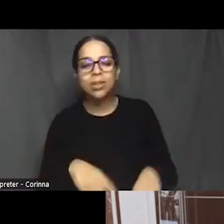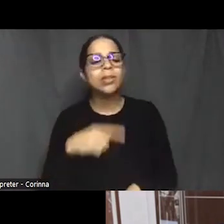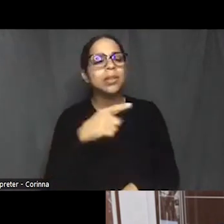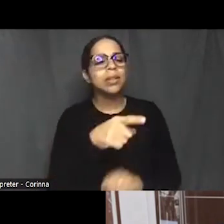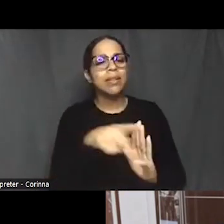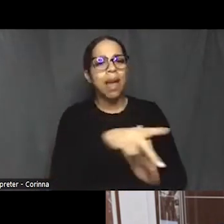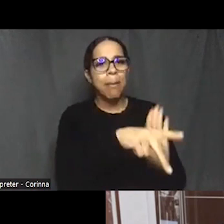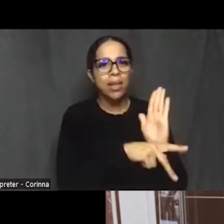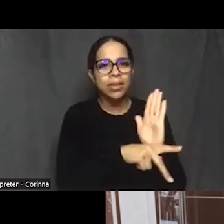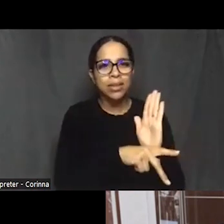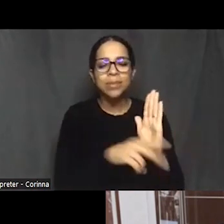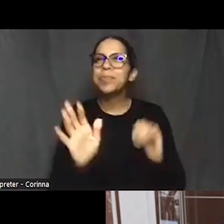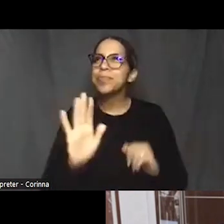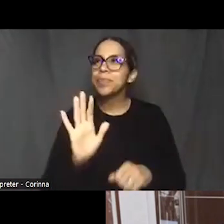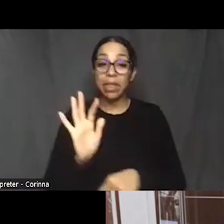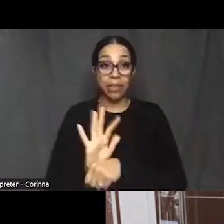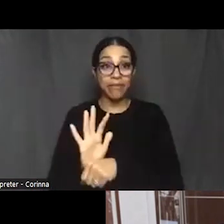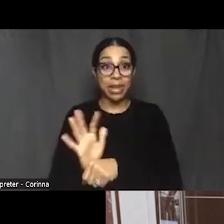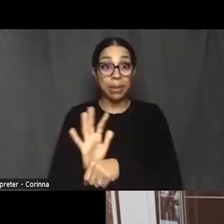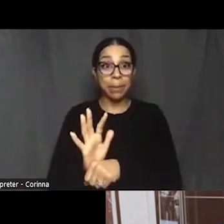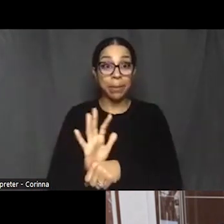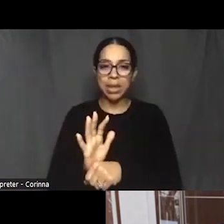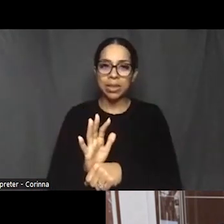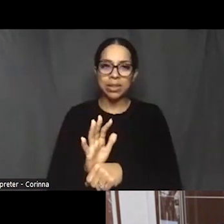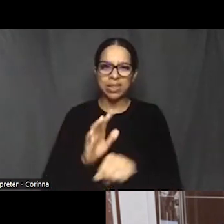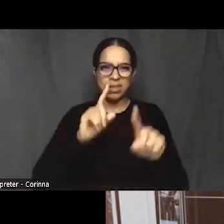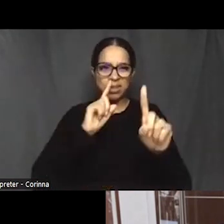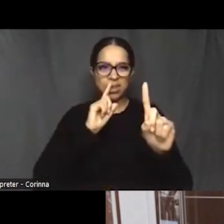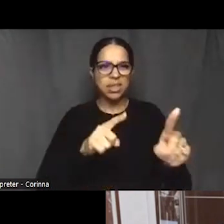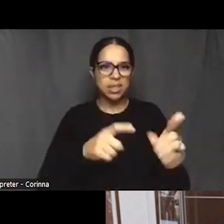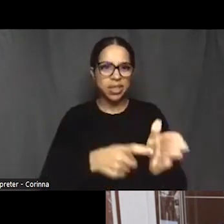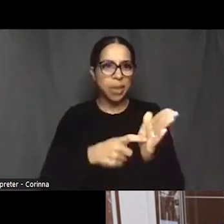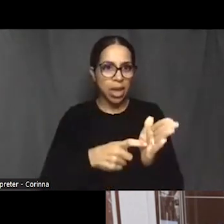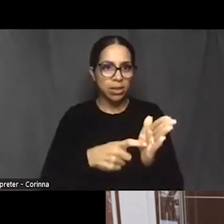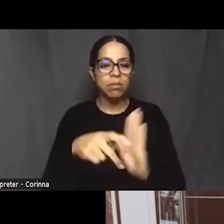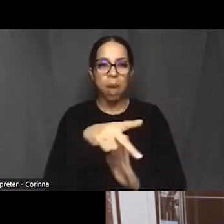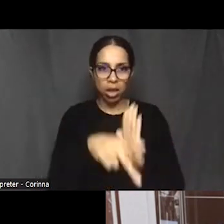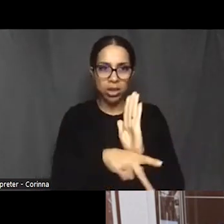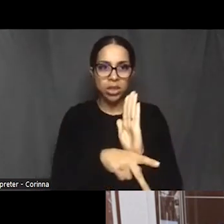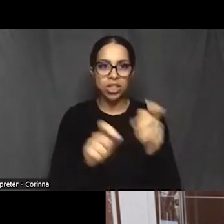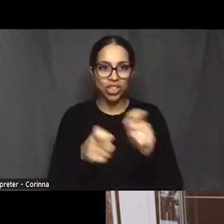sorry, this film demands policy changes, as you've just said, Shauntee.